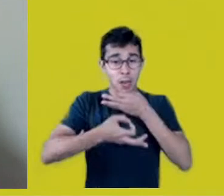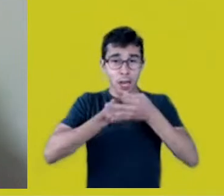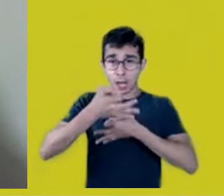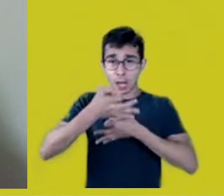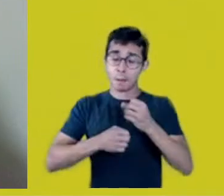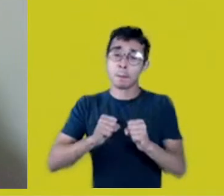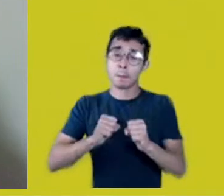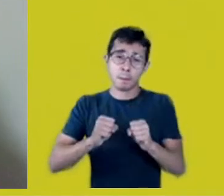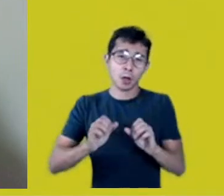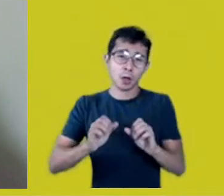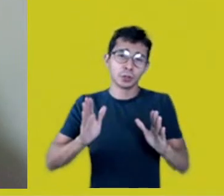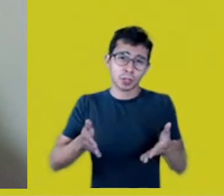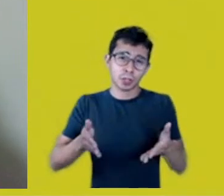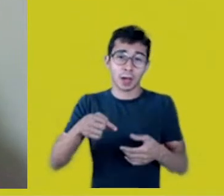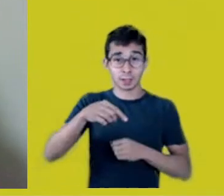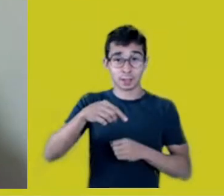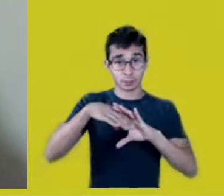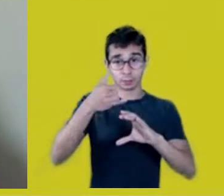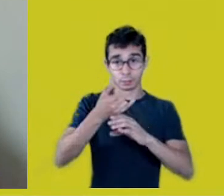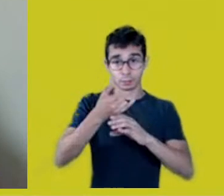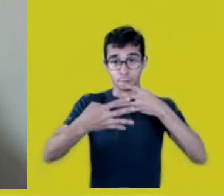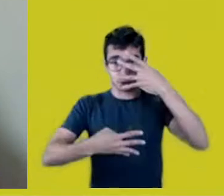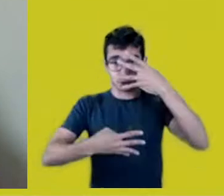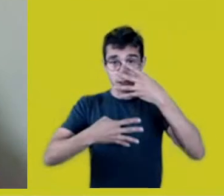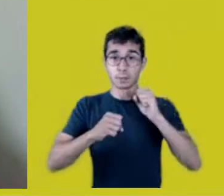in the YouTube chatroom. We’ll be on the lookout for them